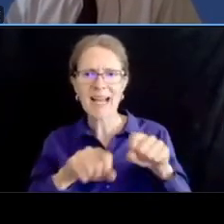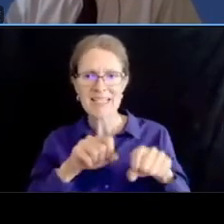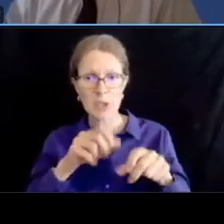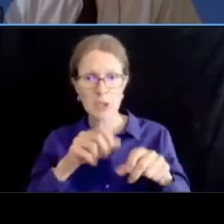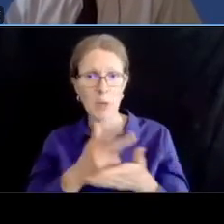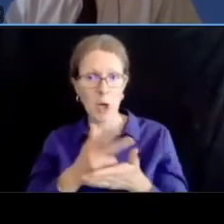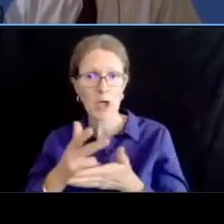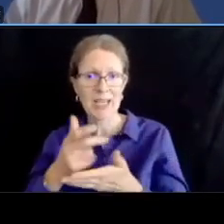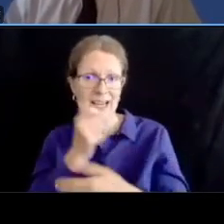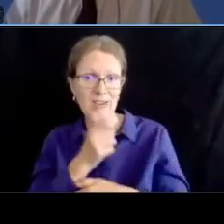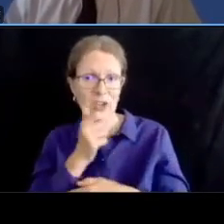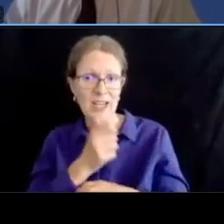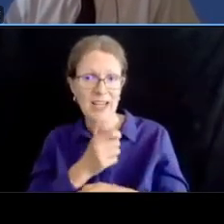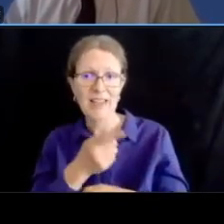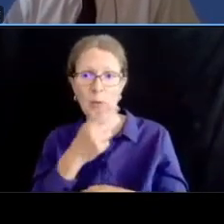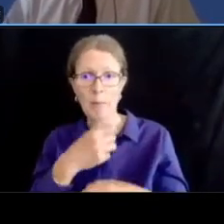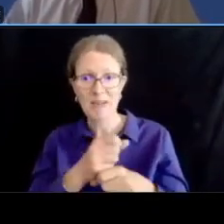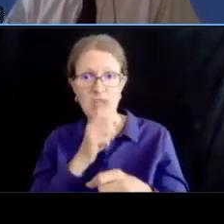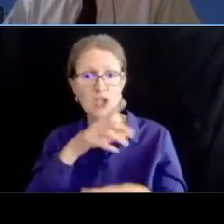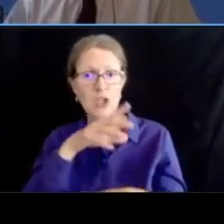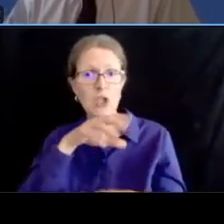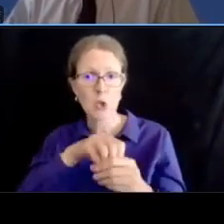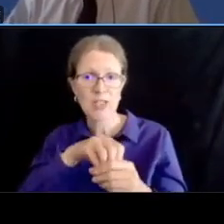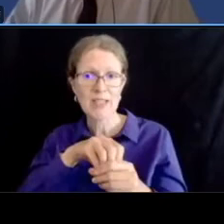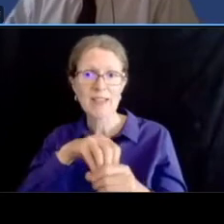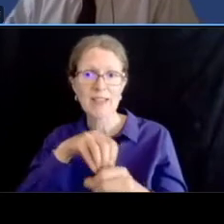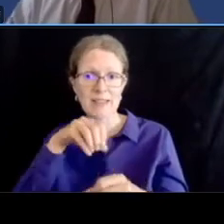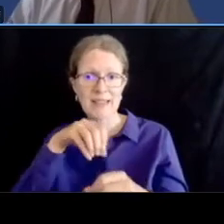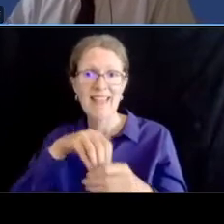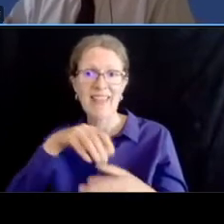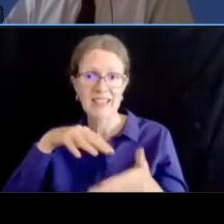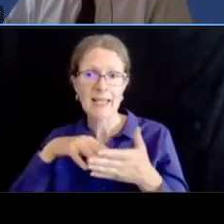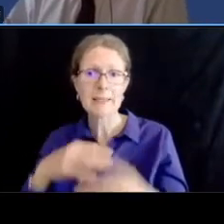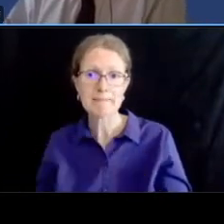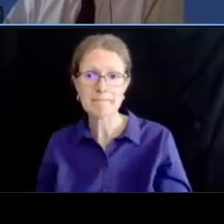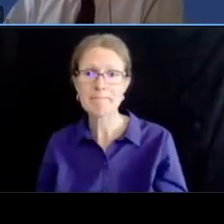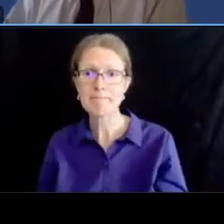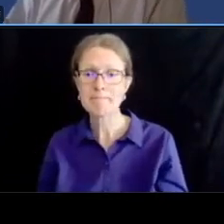thanks next question will there be any planet medians added on connecticut avenue